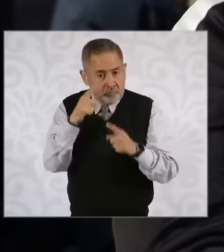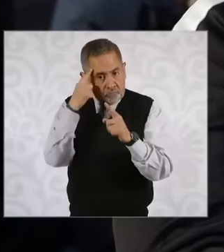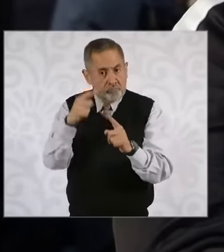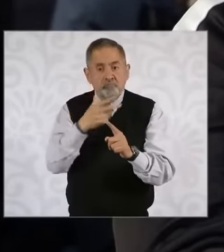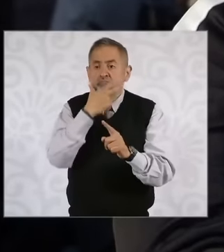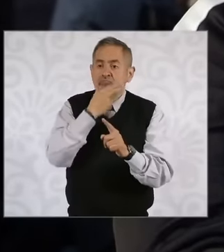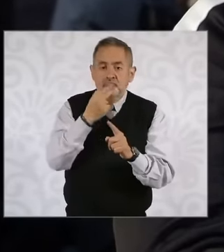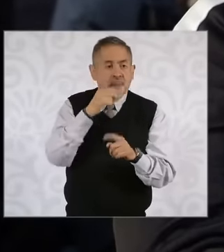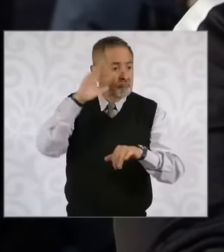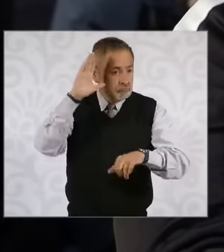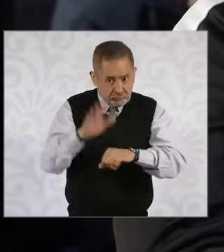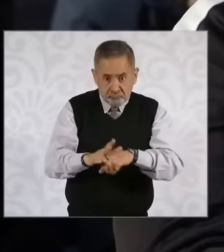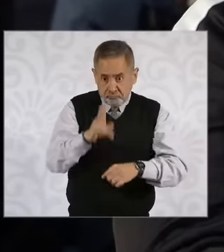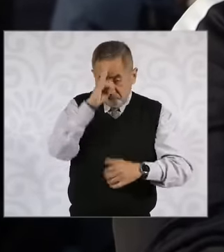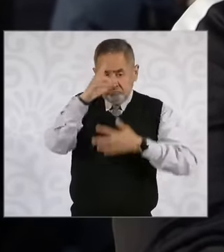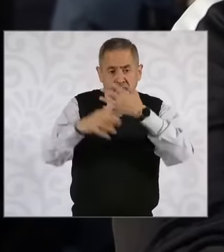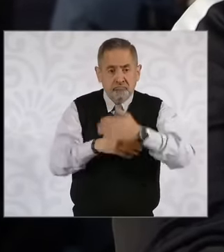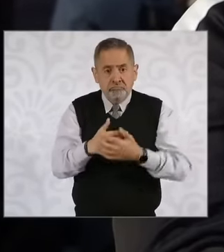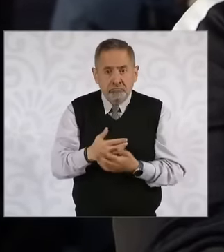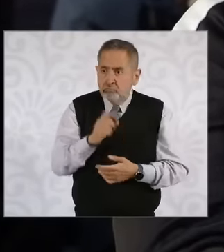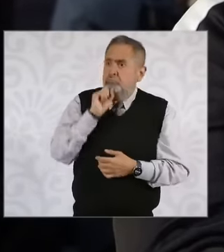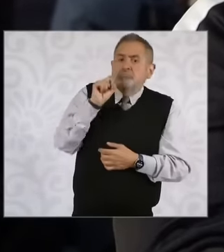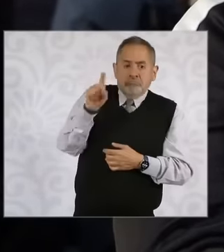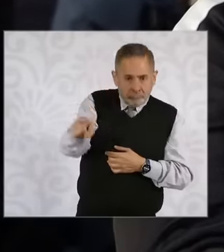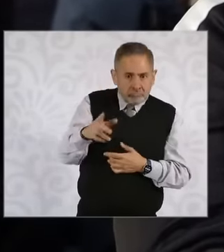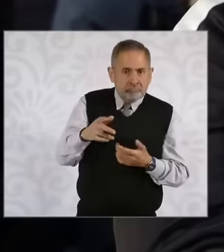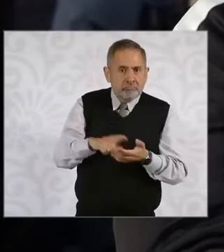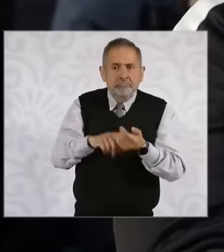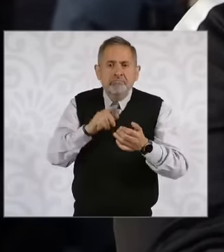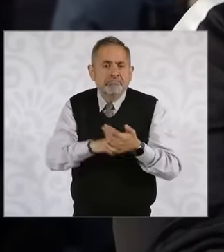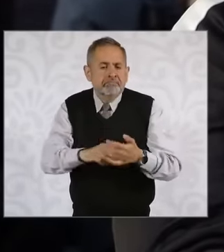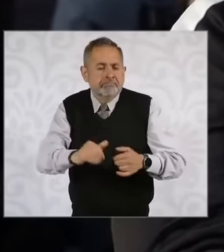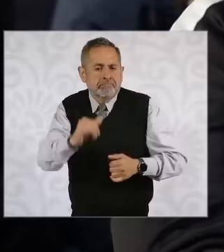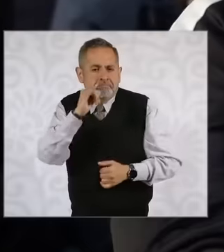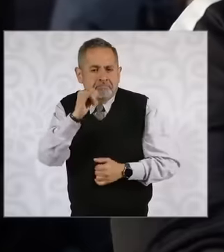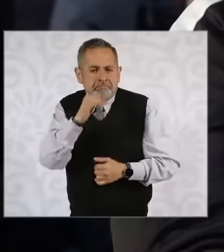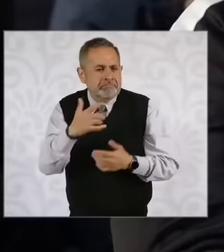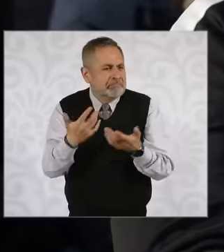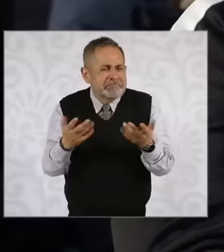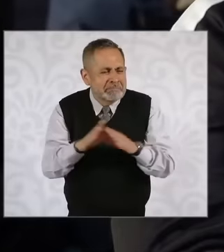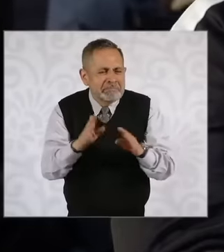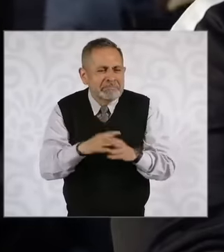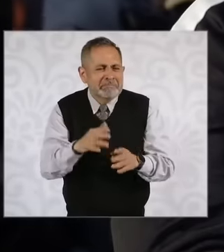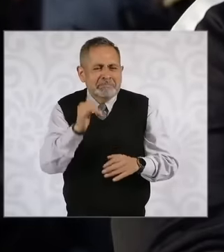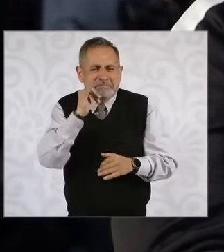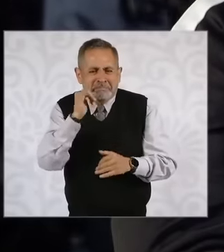more violent is precisely alcohol. So they were talking about that unfortunately in the